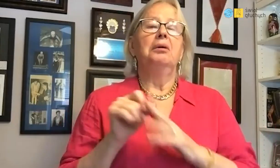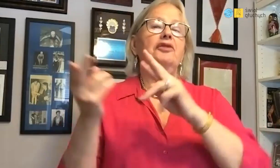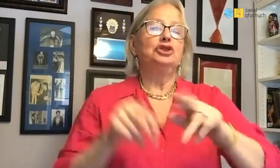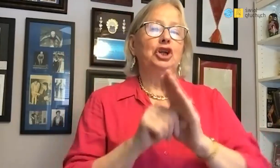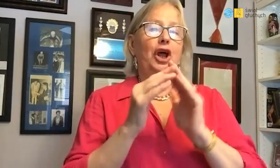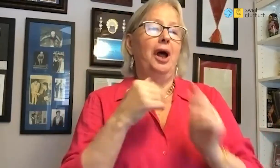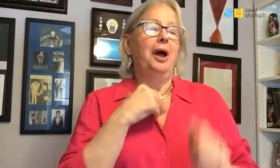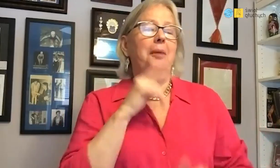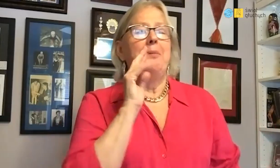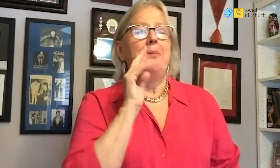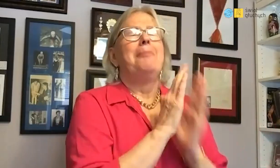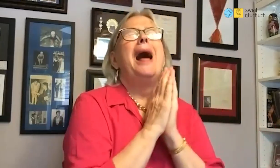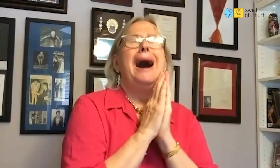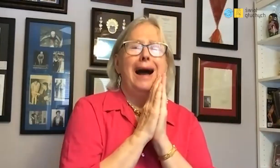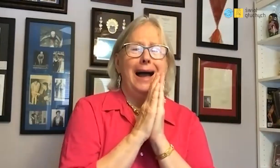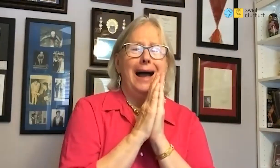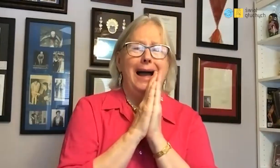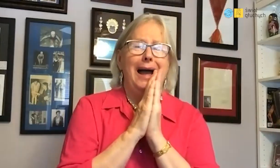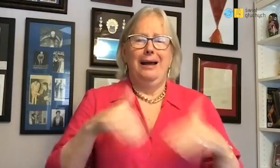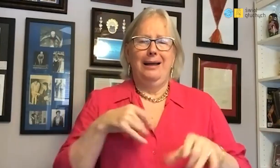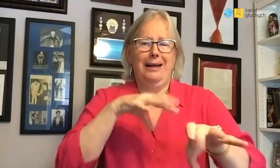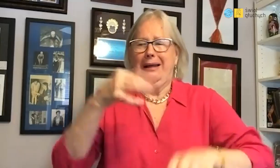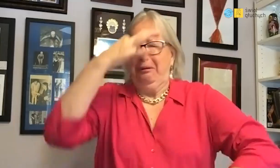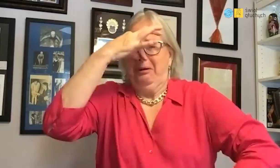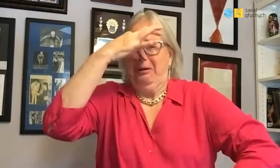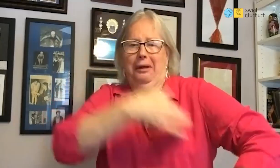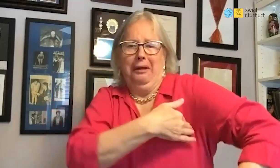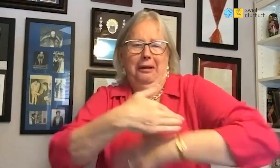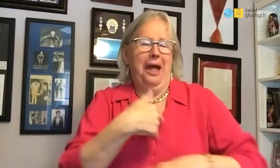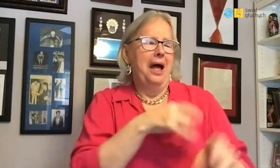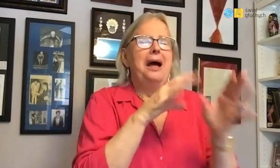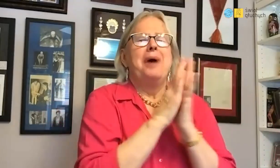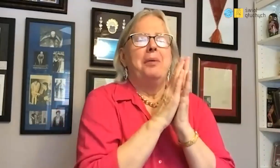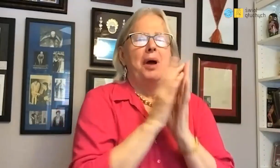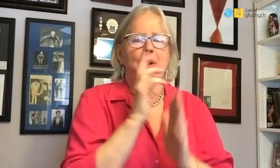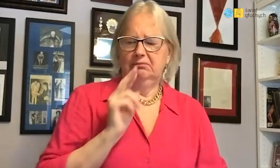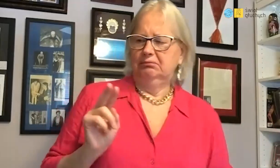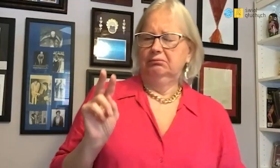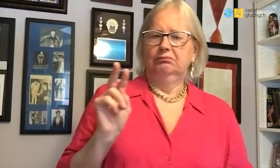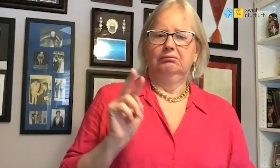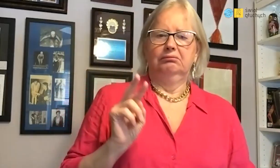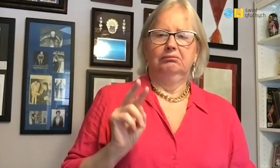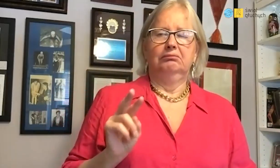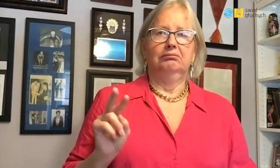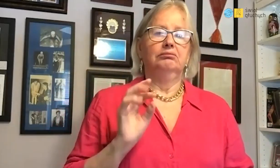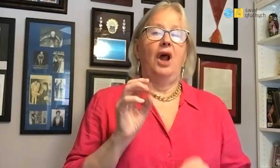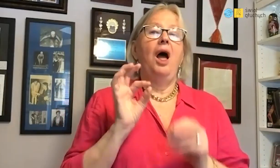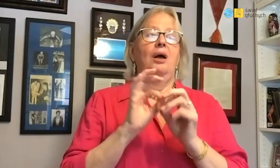After returning home, I complained very much to my mother for the lack of everyday bath, which surprised her.